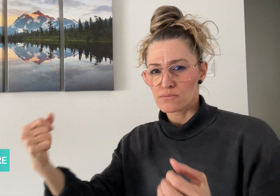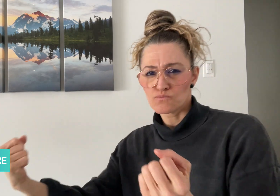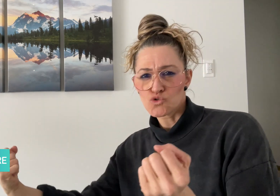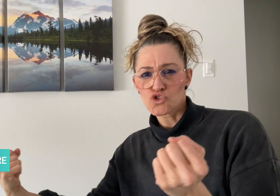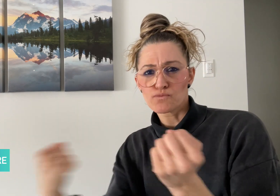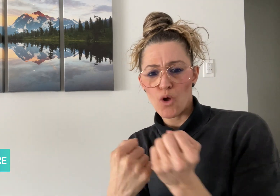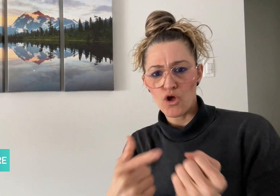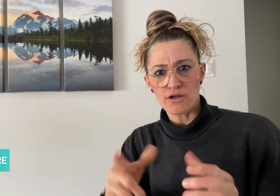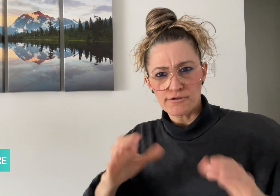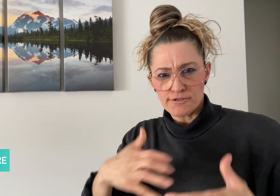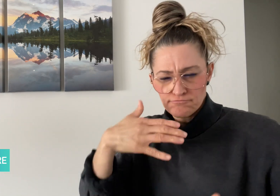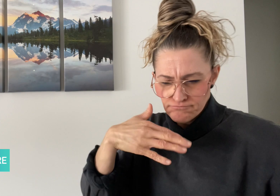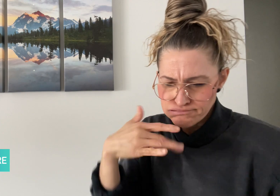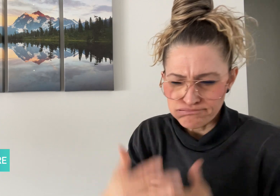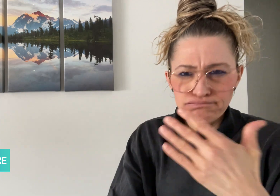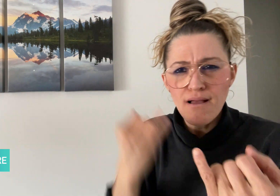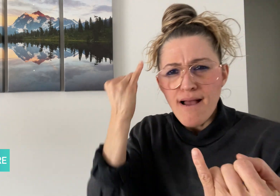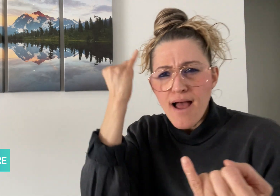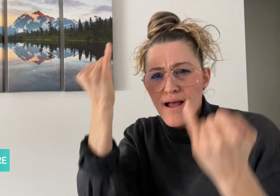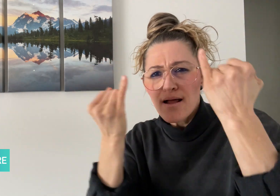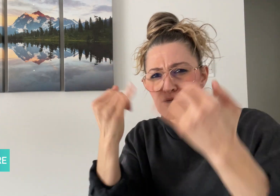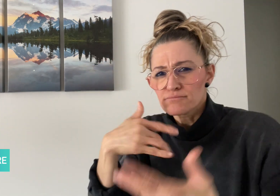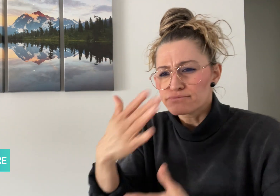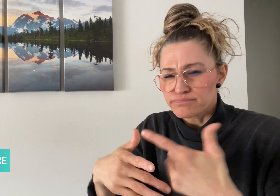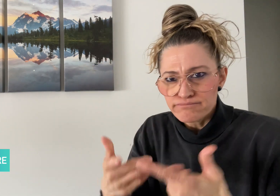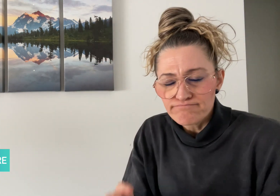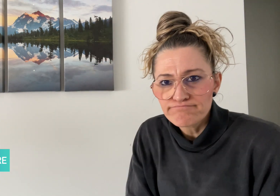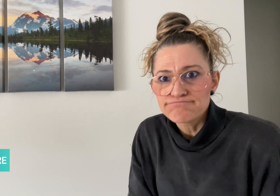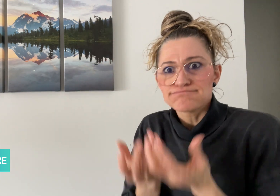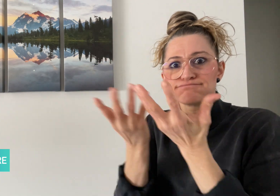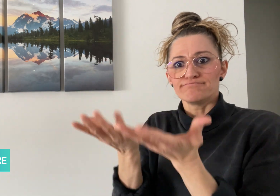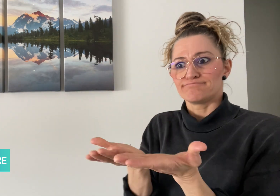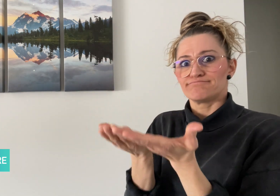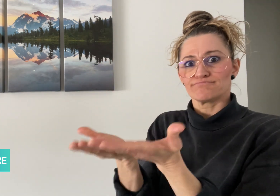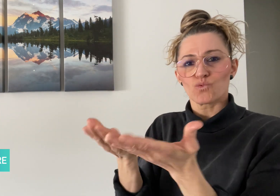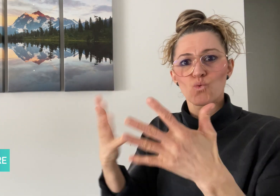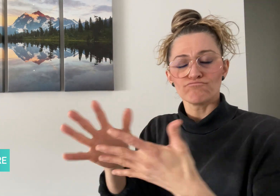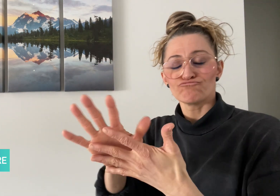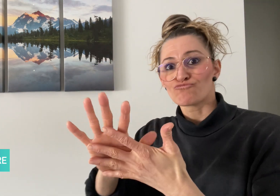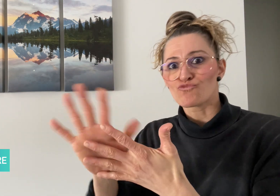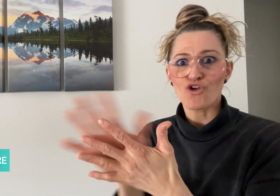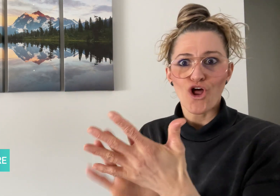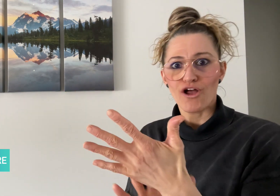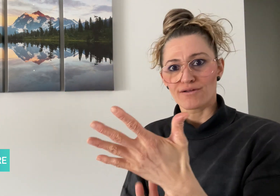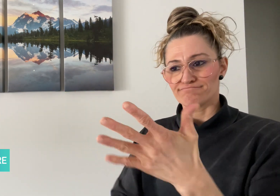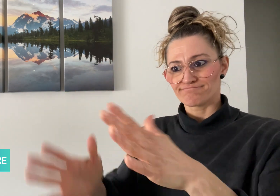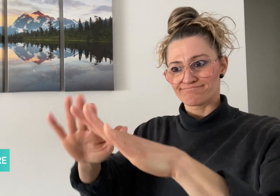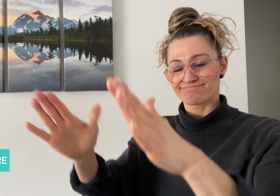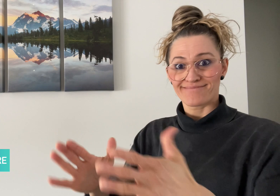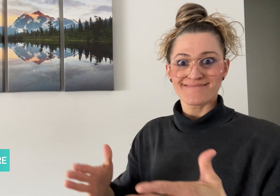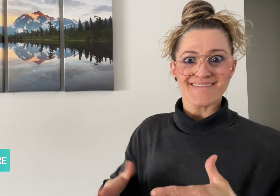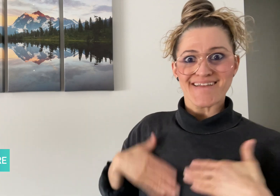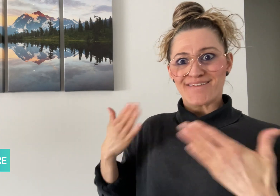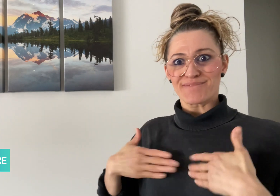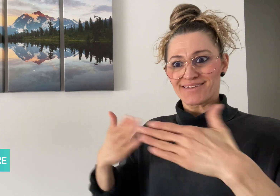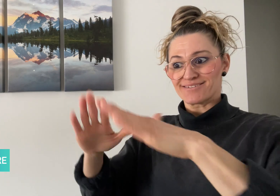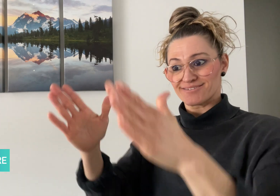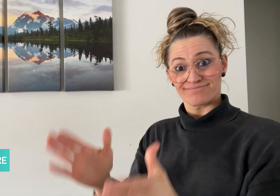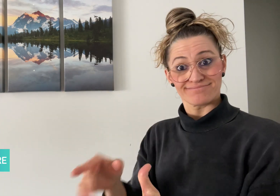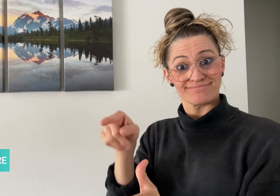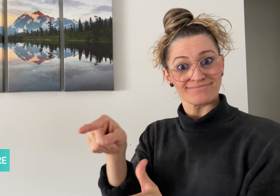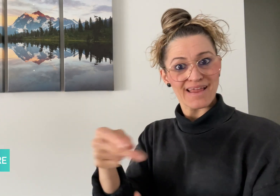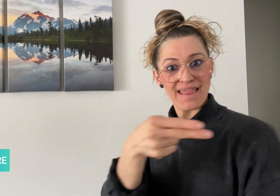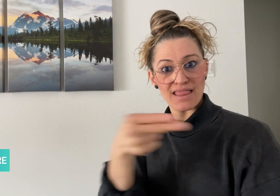and cheerful character named Puff, who has gathered many fans